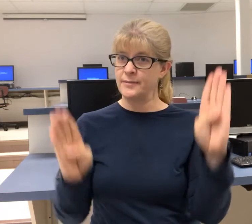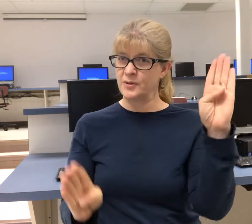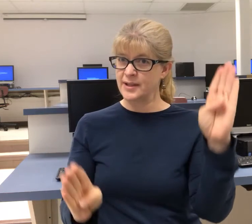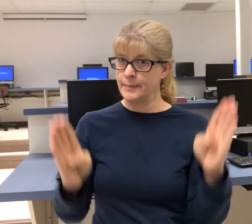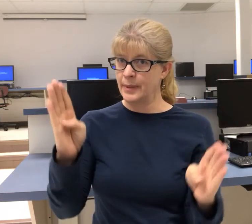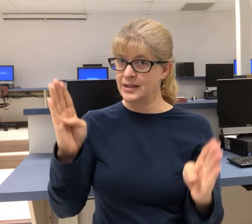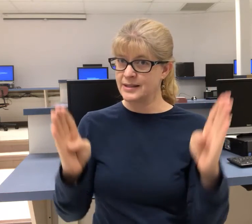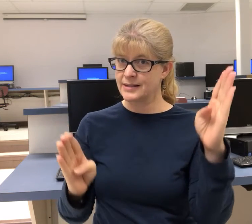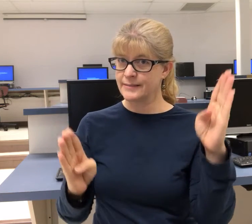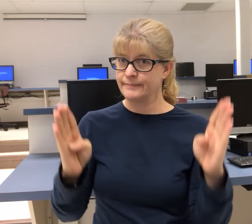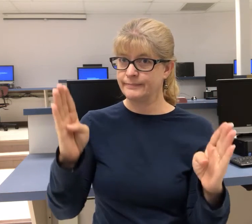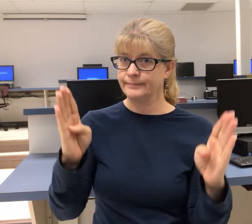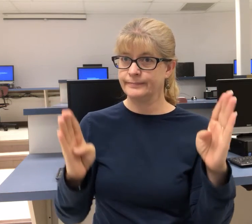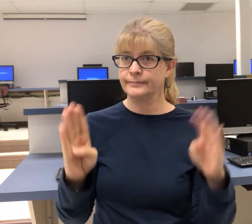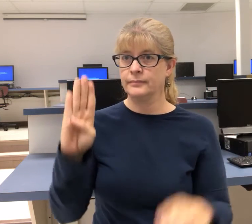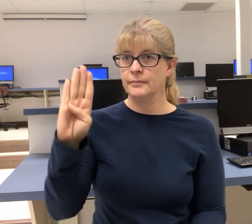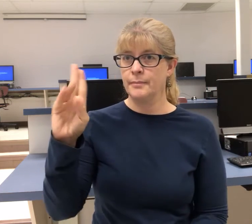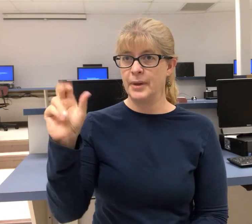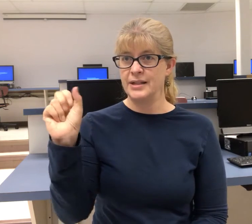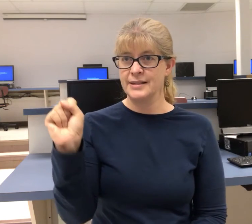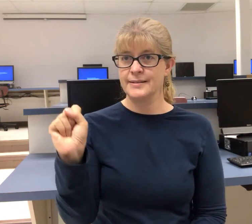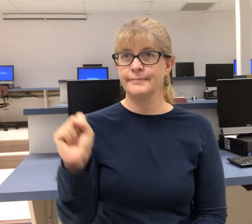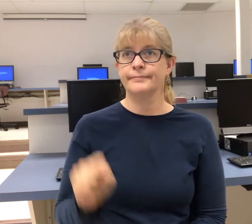or sometimes "bus" bus